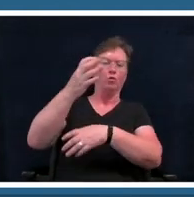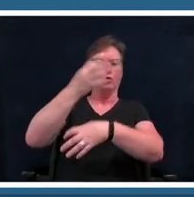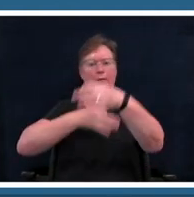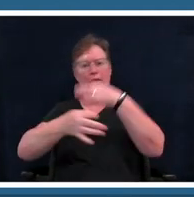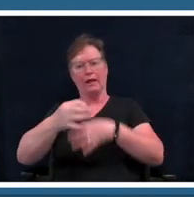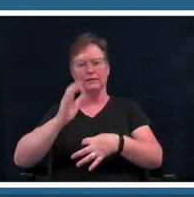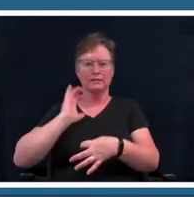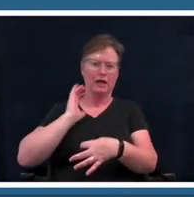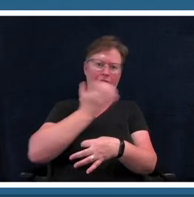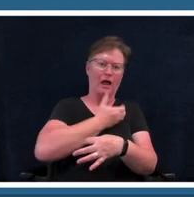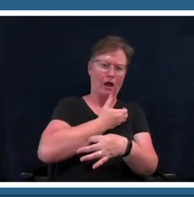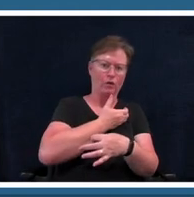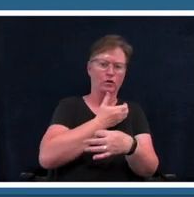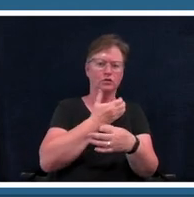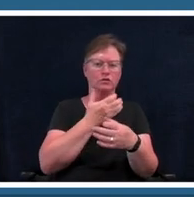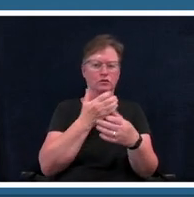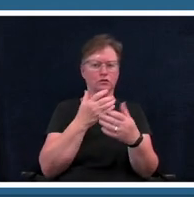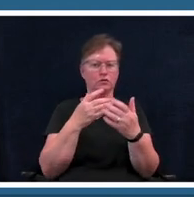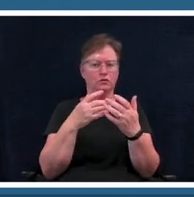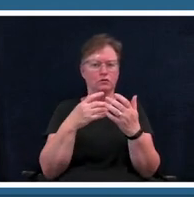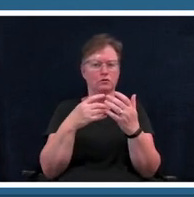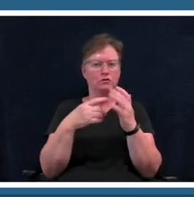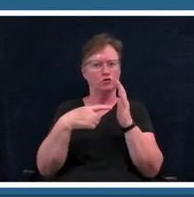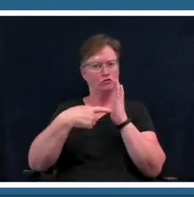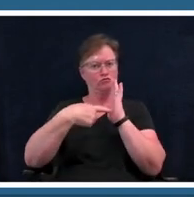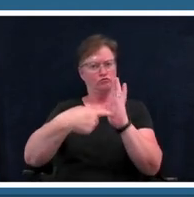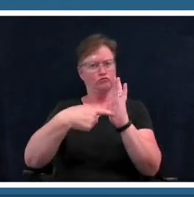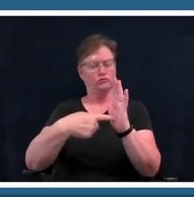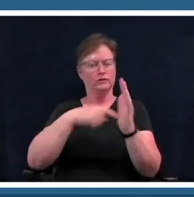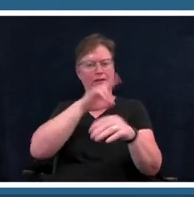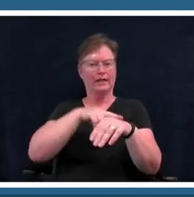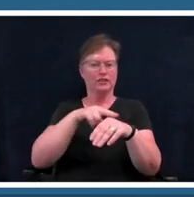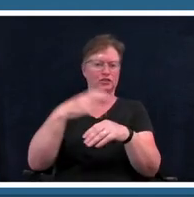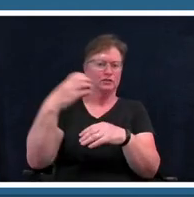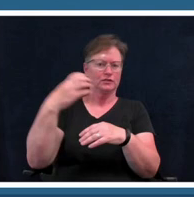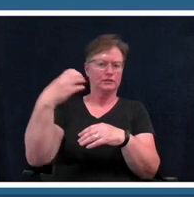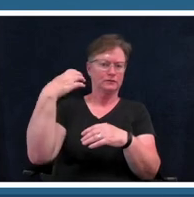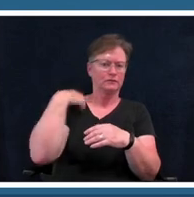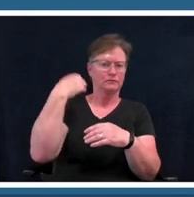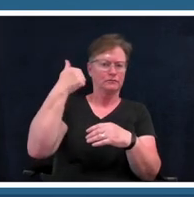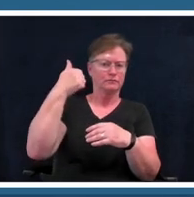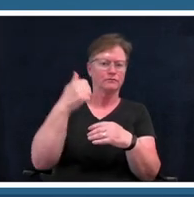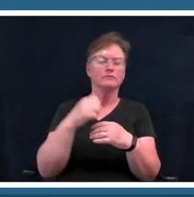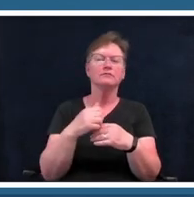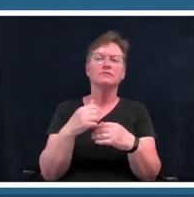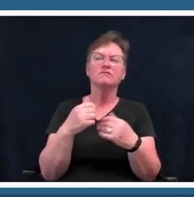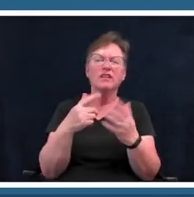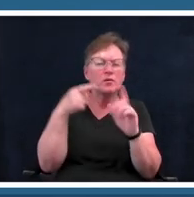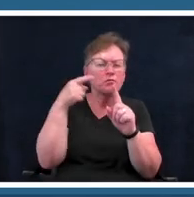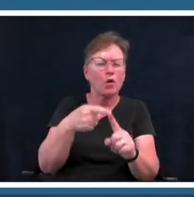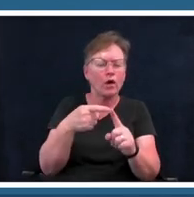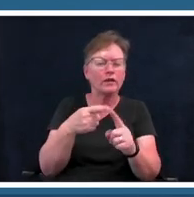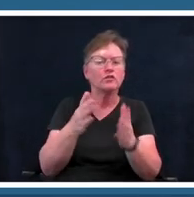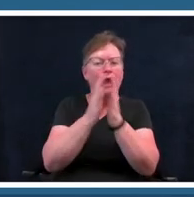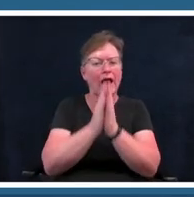nation's capital really the key to this activity is to have the students visualize in some way